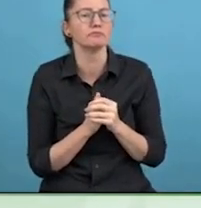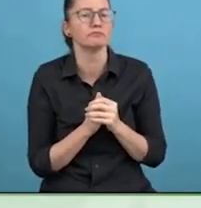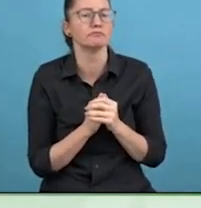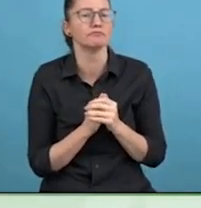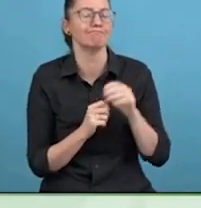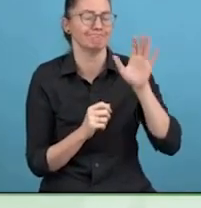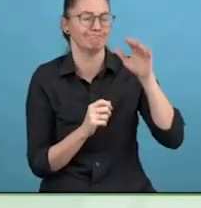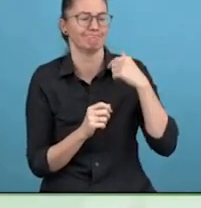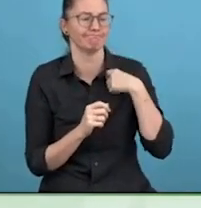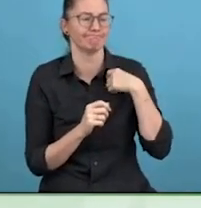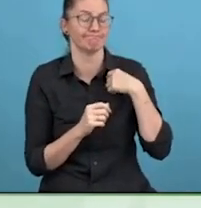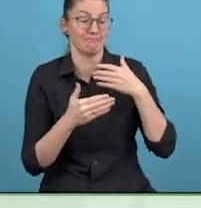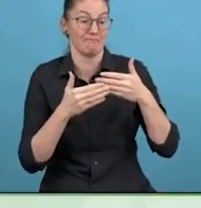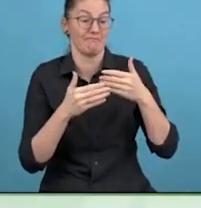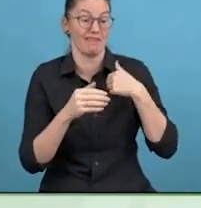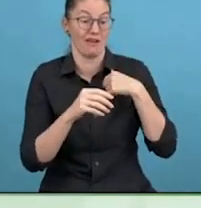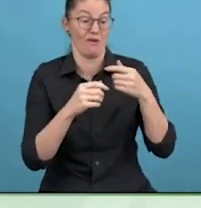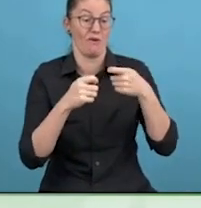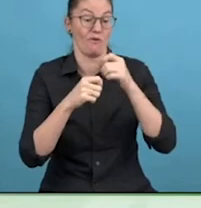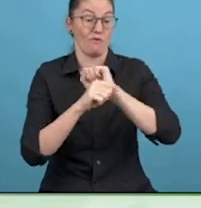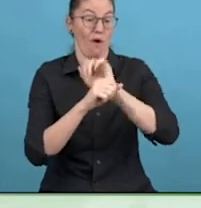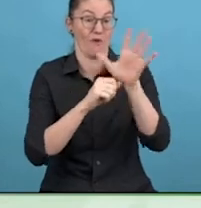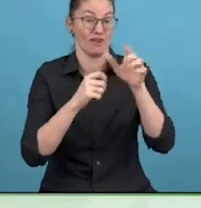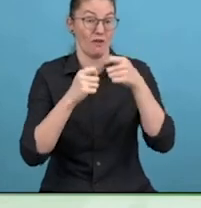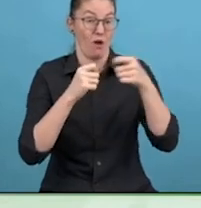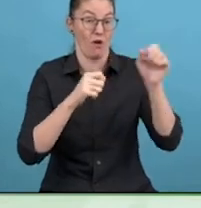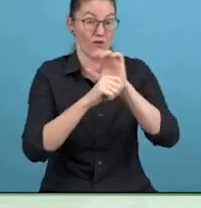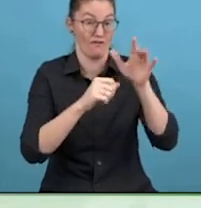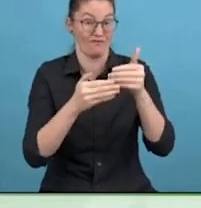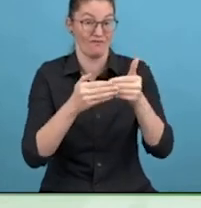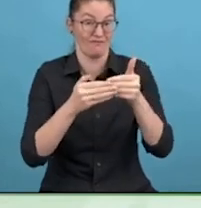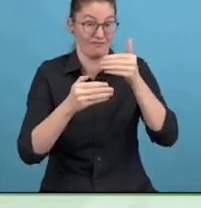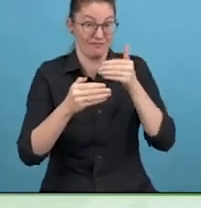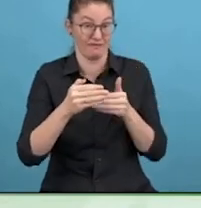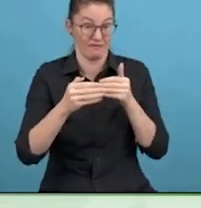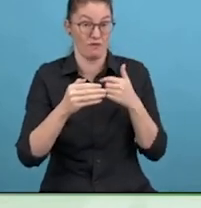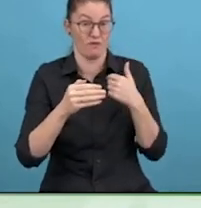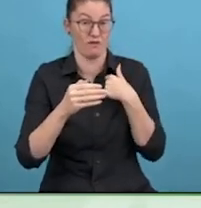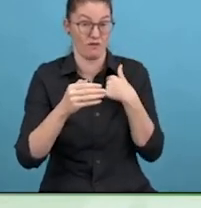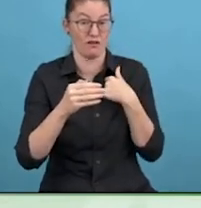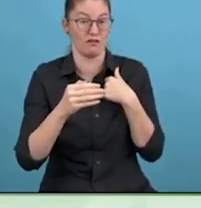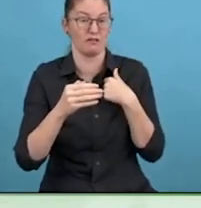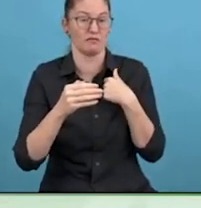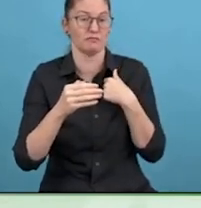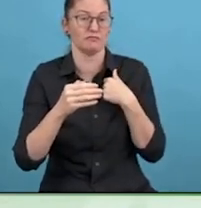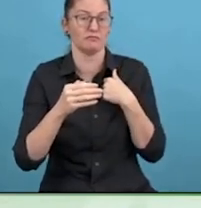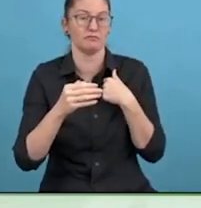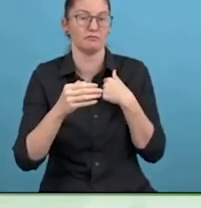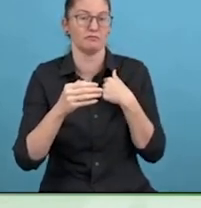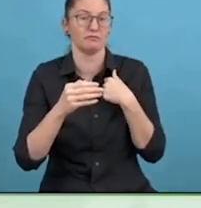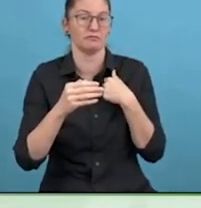least estimate of 10% of people, experiencing a long COVID, we fair